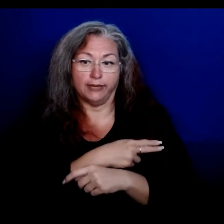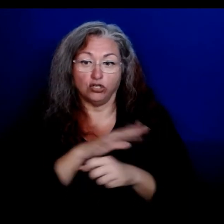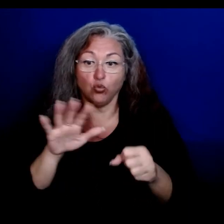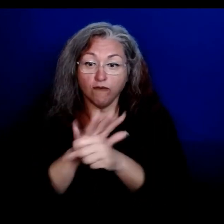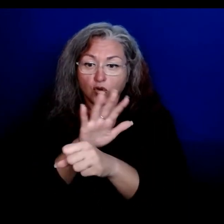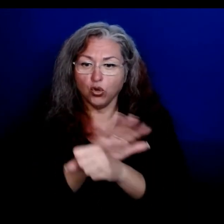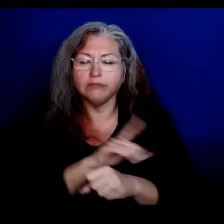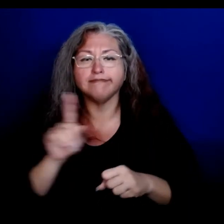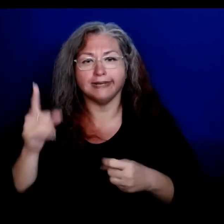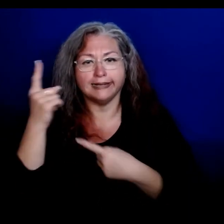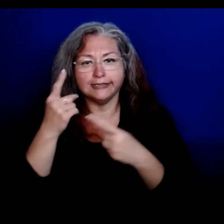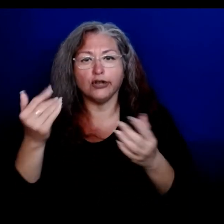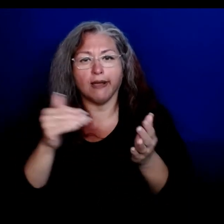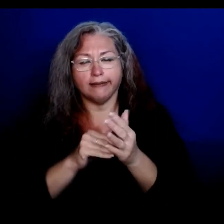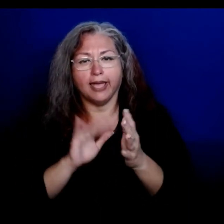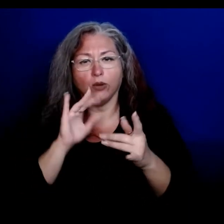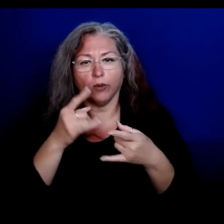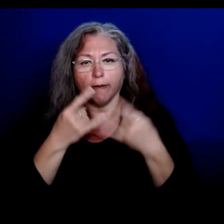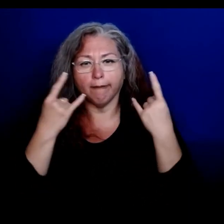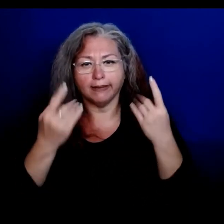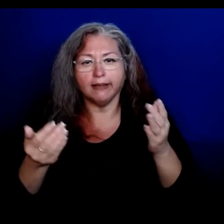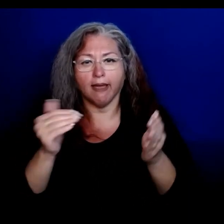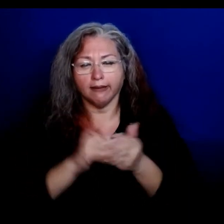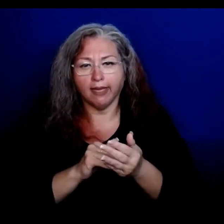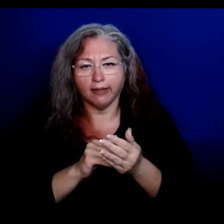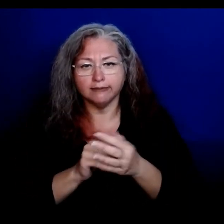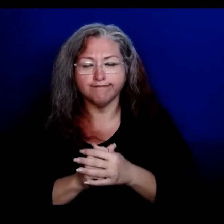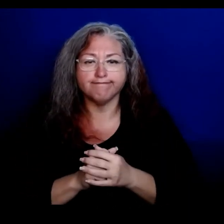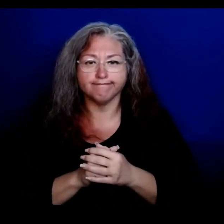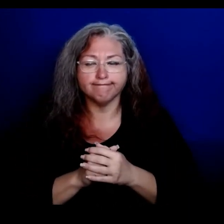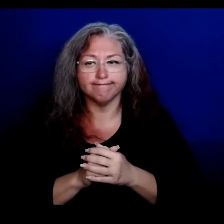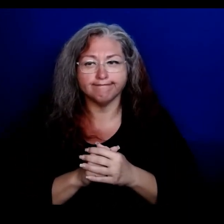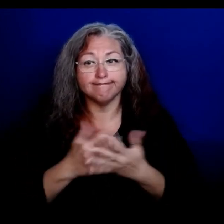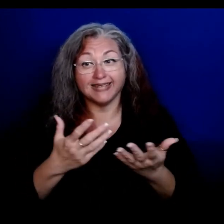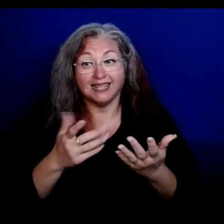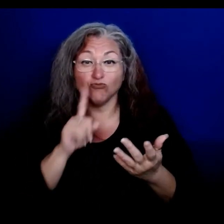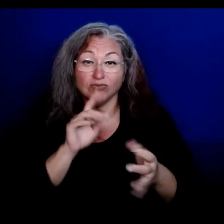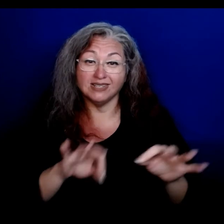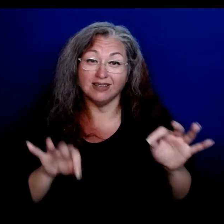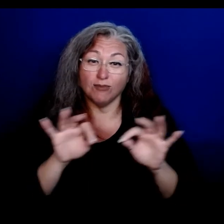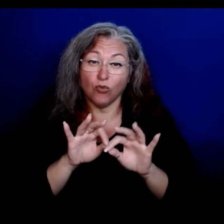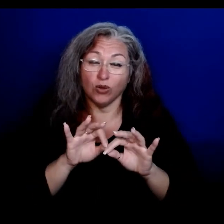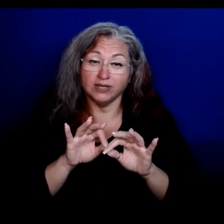he would consider putting a mandate back in place. That is an important safeguard.